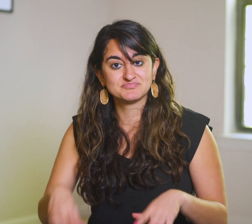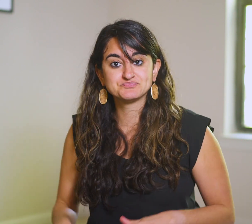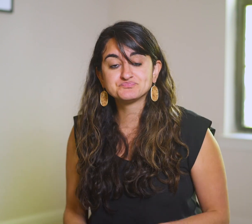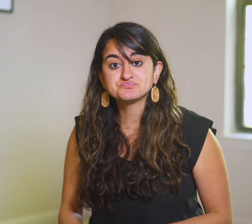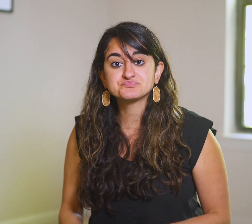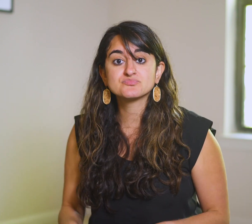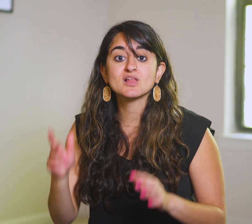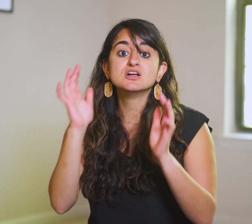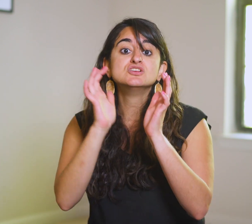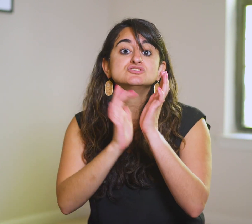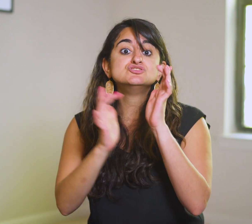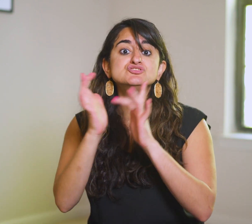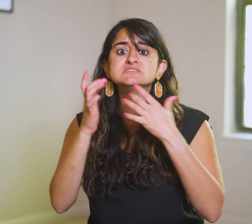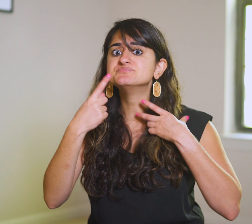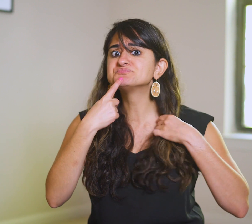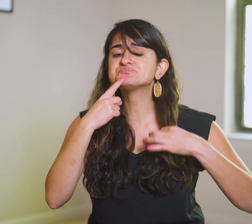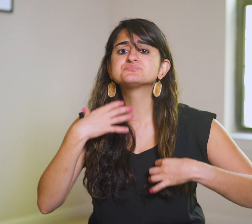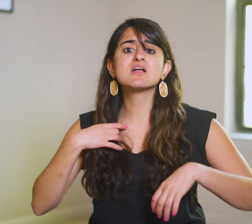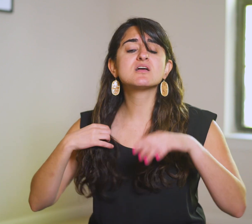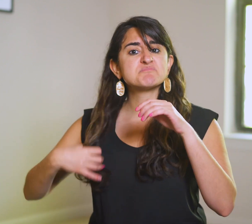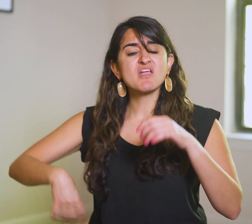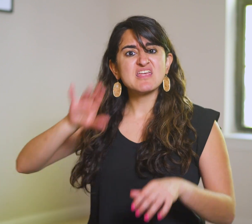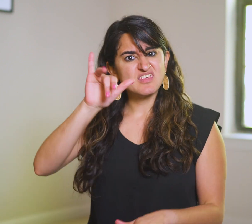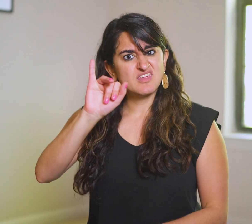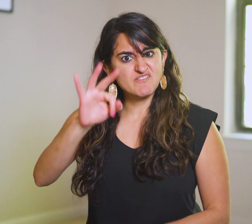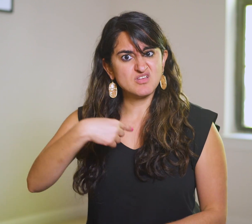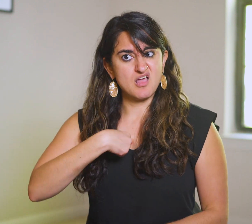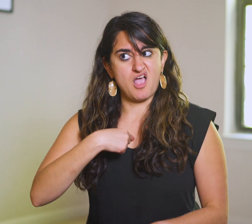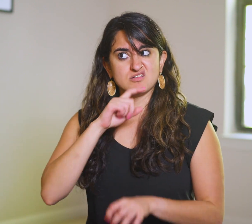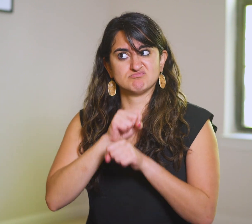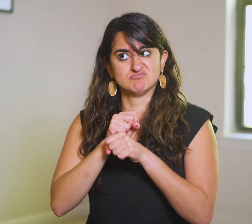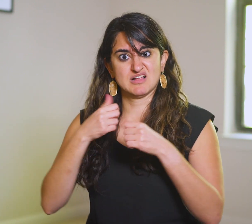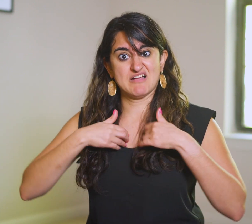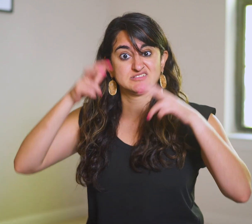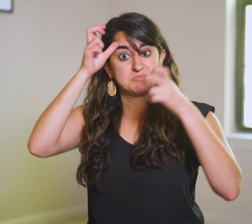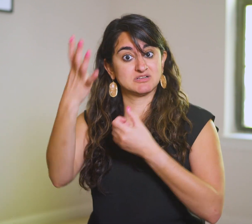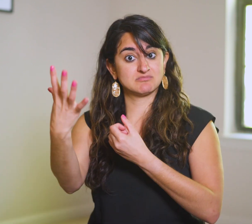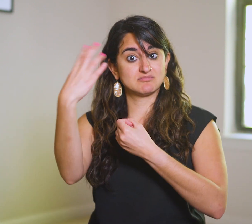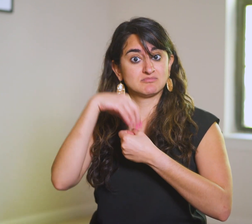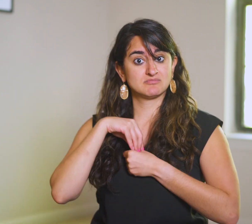Jesus essentially says, “If I were possessed by a demon,